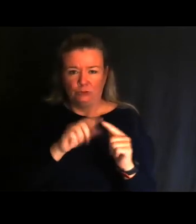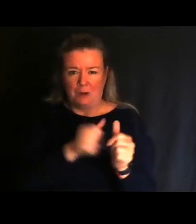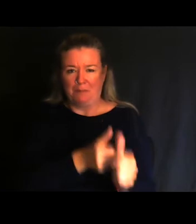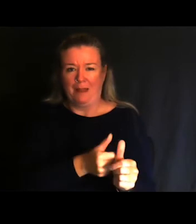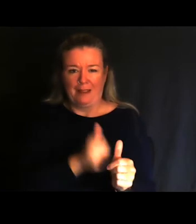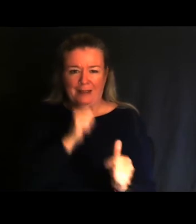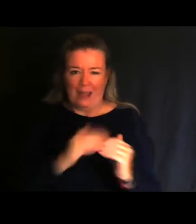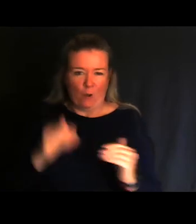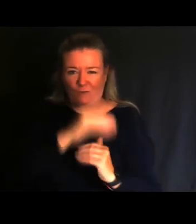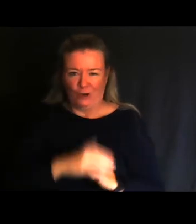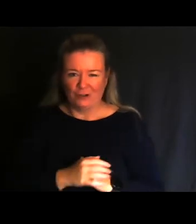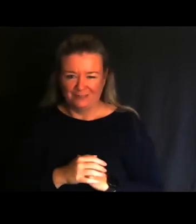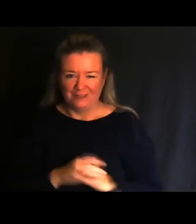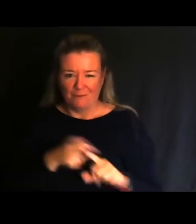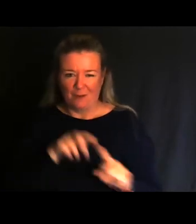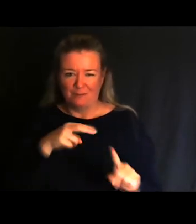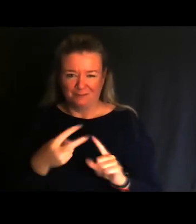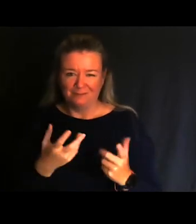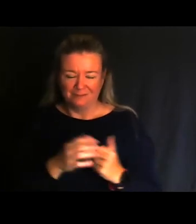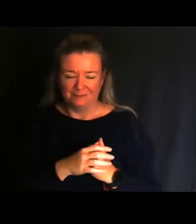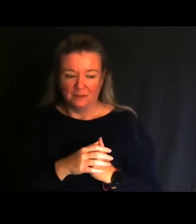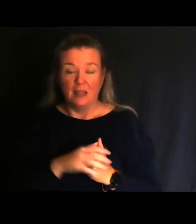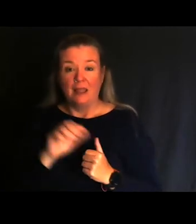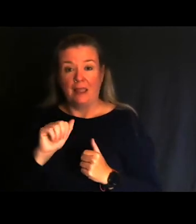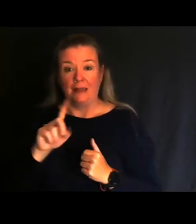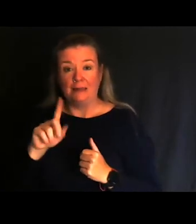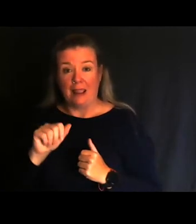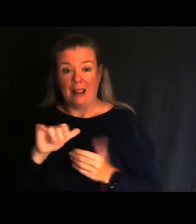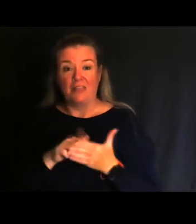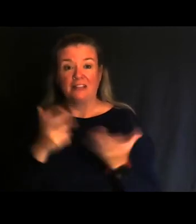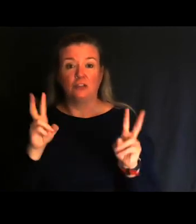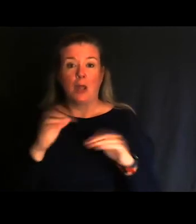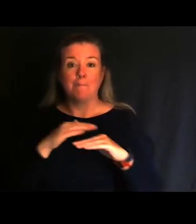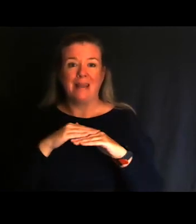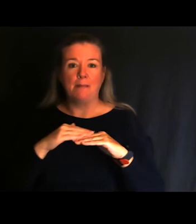to make it from an accessibility standpoint because the ADA is a minimum standard.